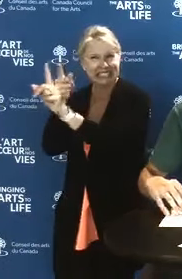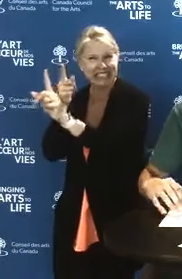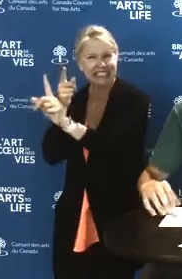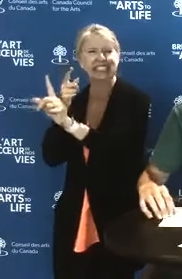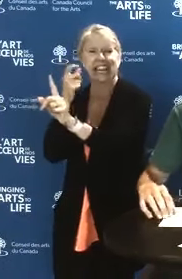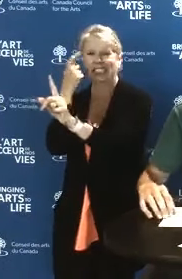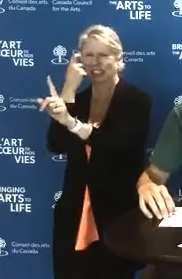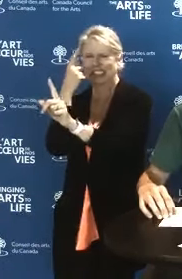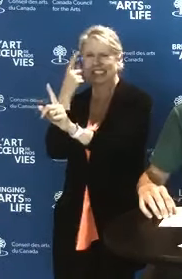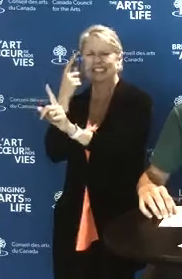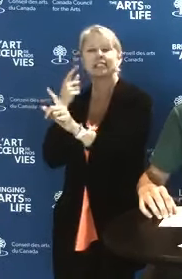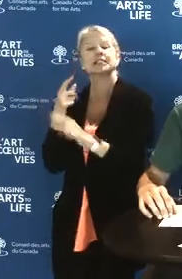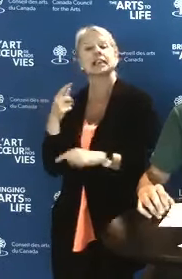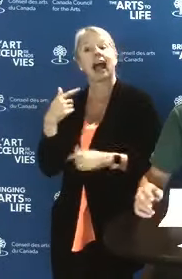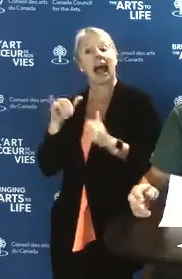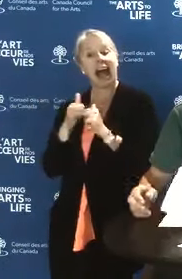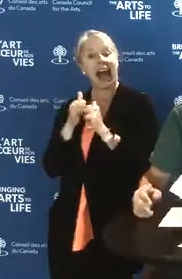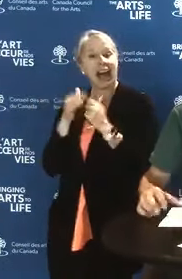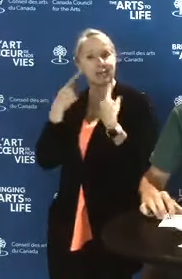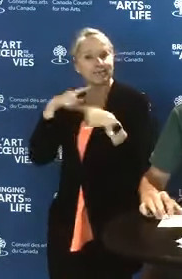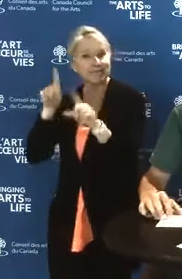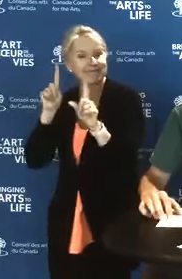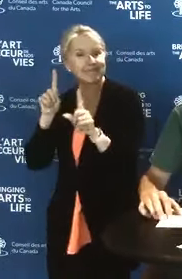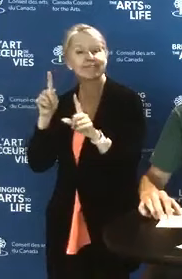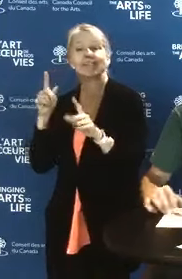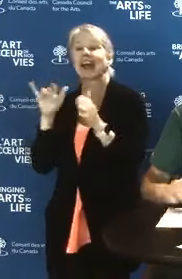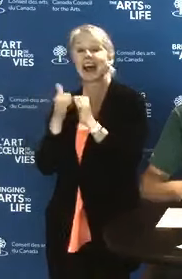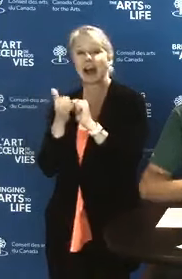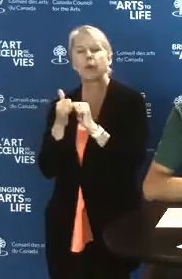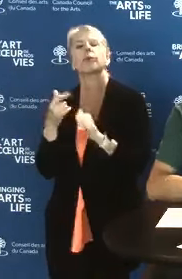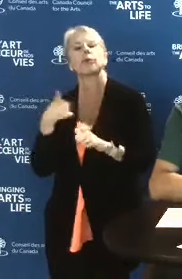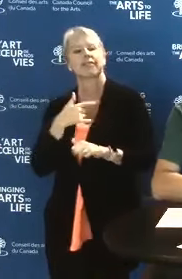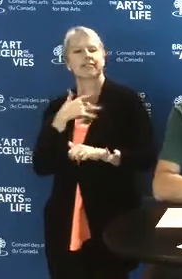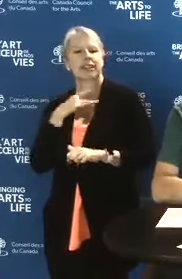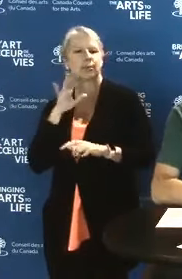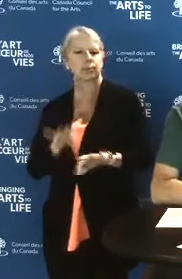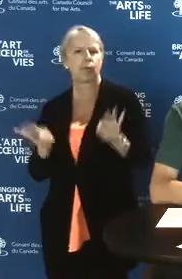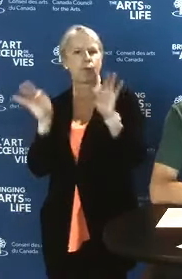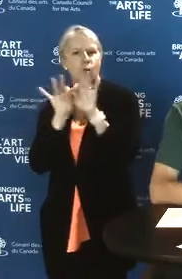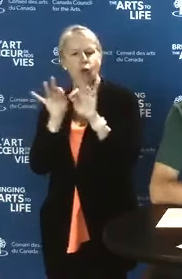Well, for success we believe that it is very important to work together,